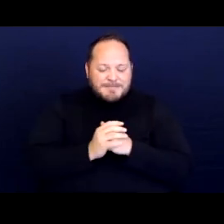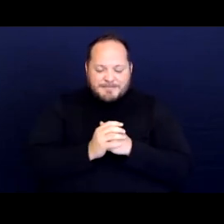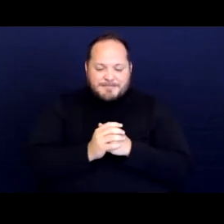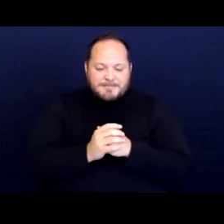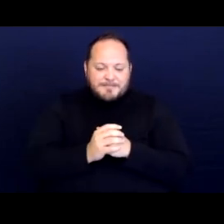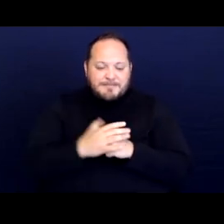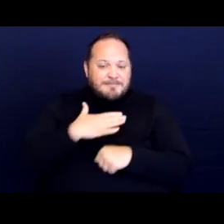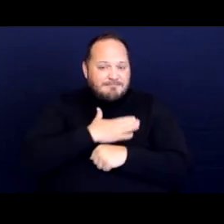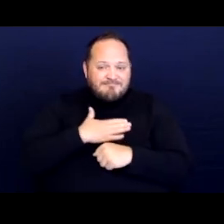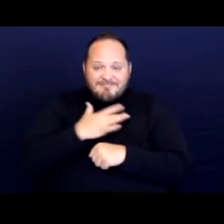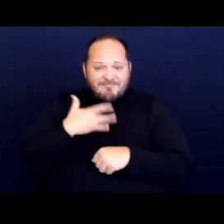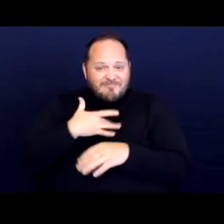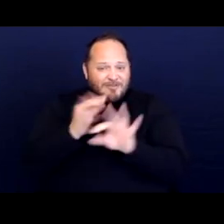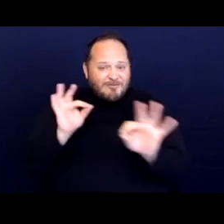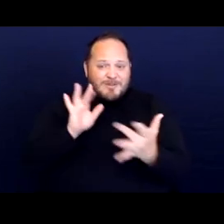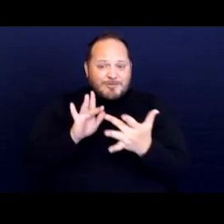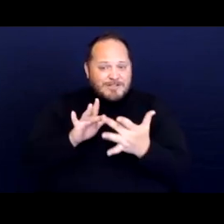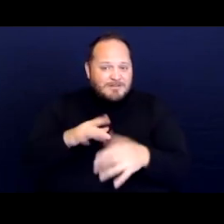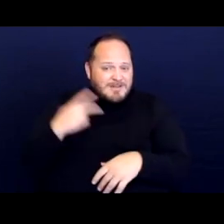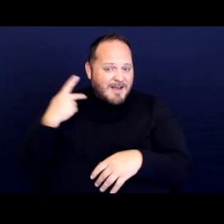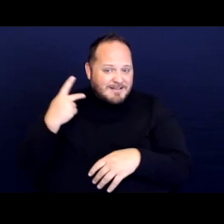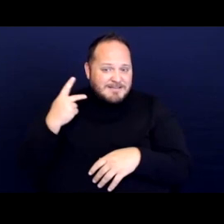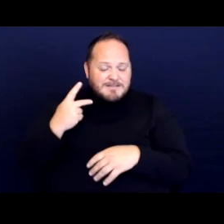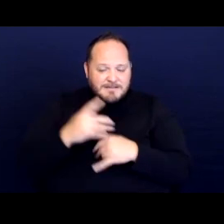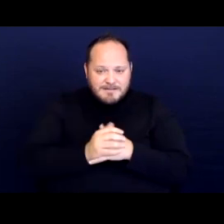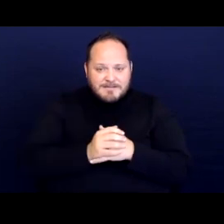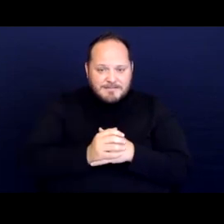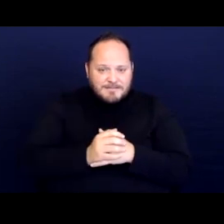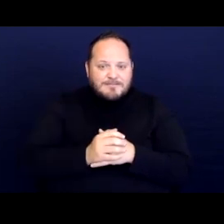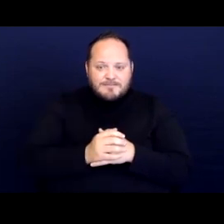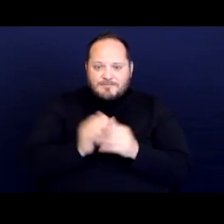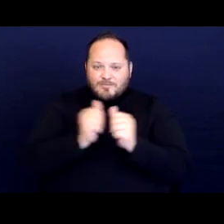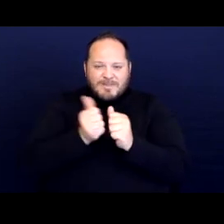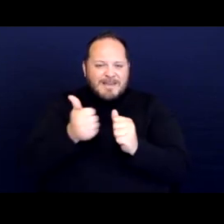please feel free to reach out to us with any additional questions.